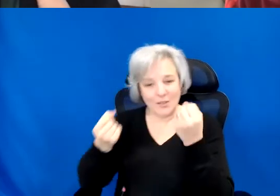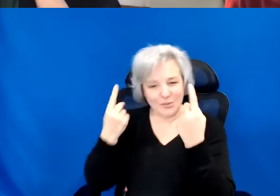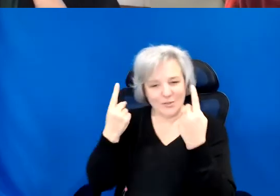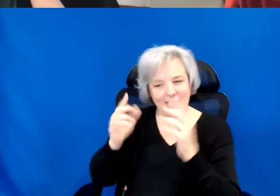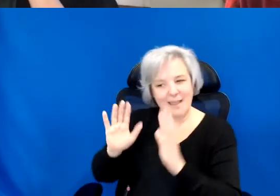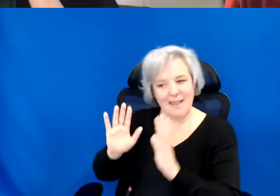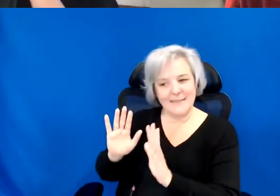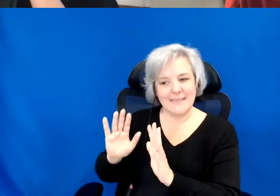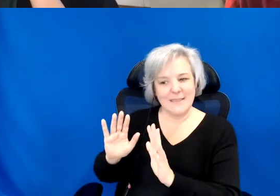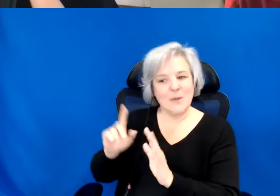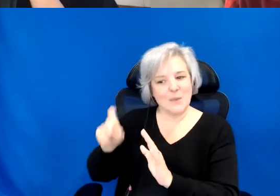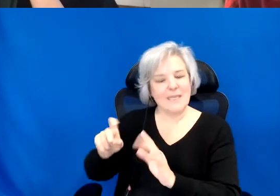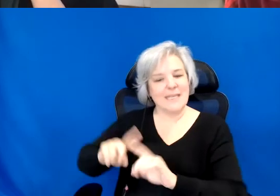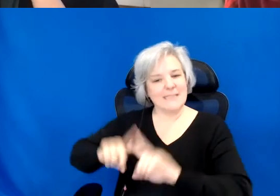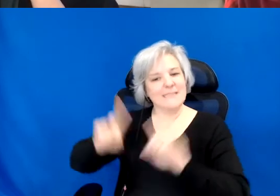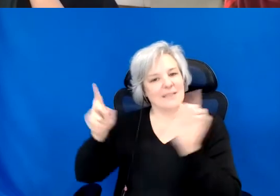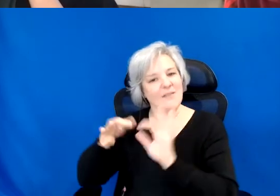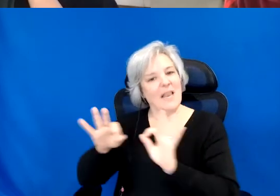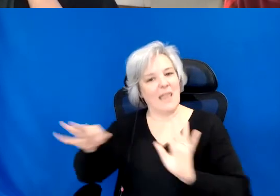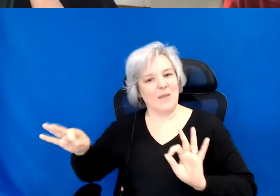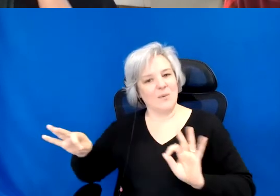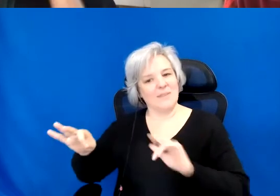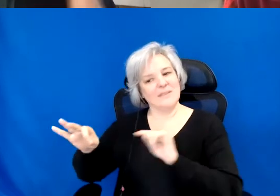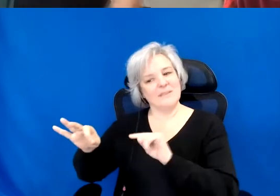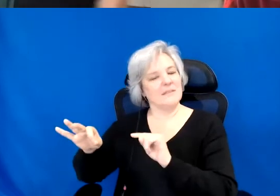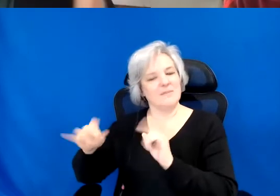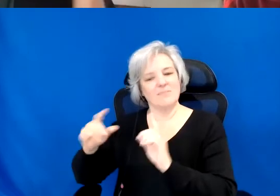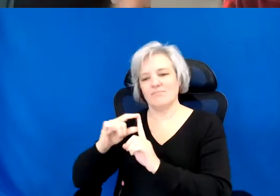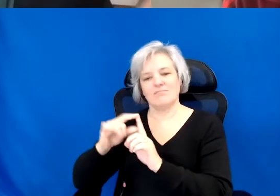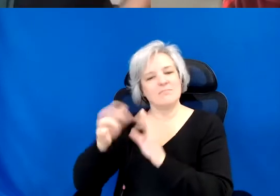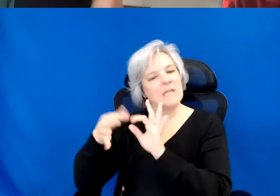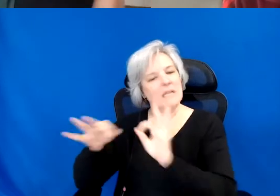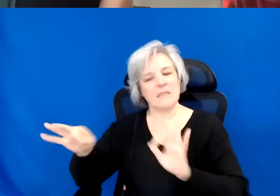need a different language, or this language. And when we take it out of that context, although